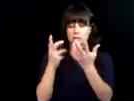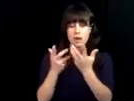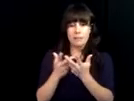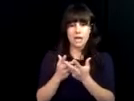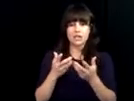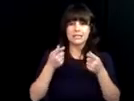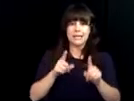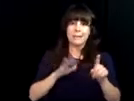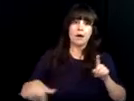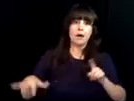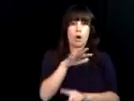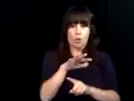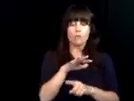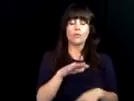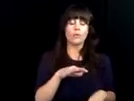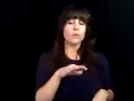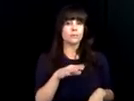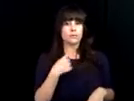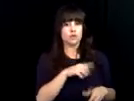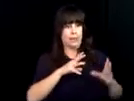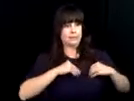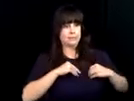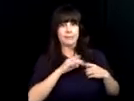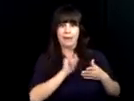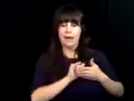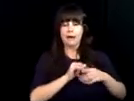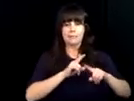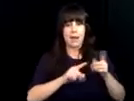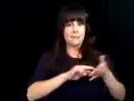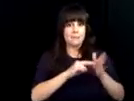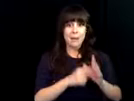technology demand for accommodations came from work sites across the